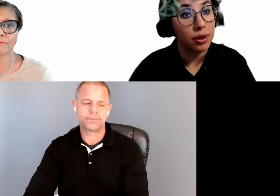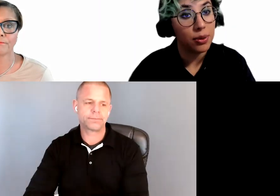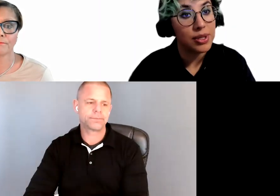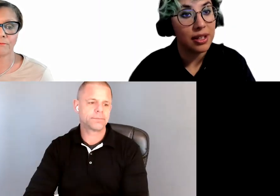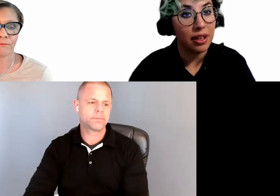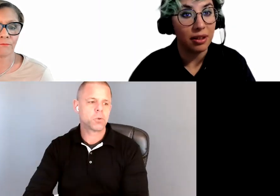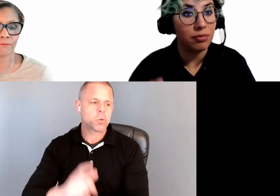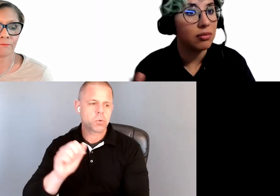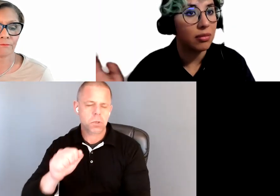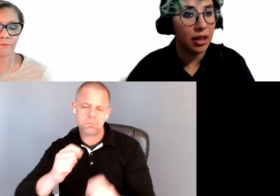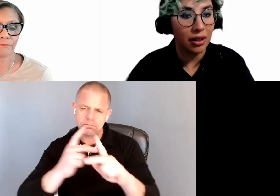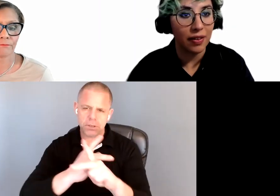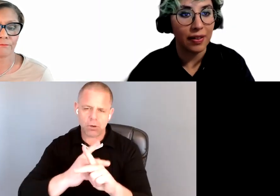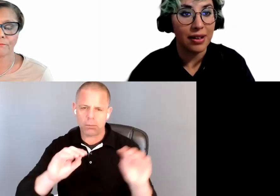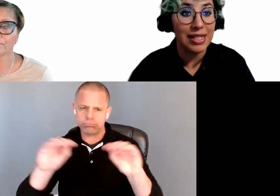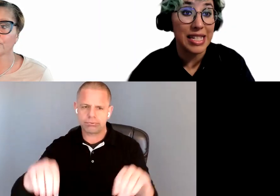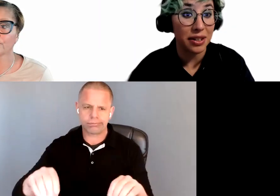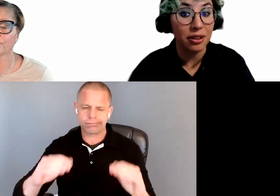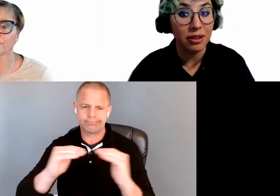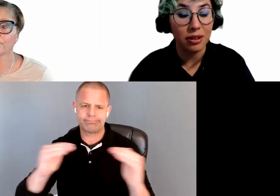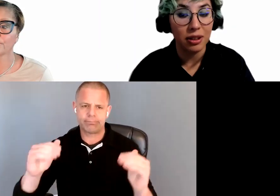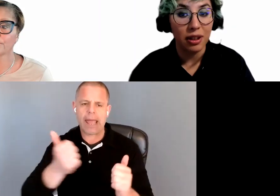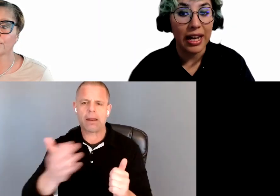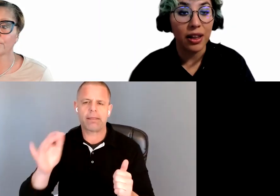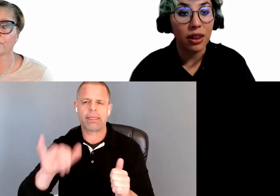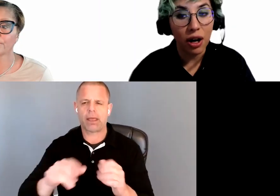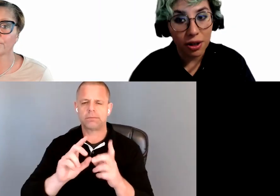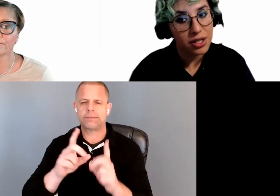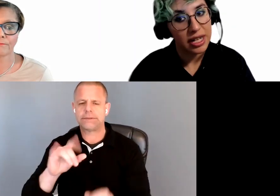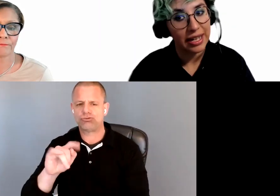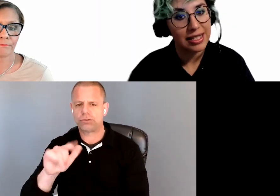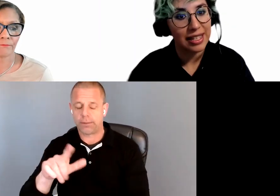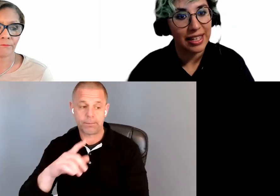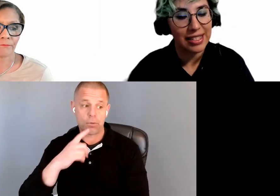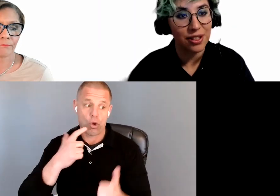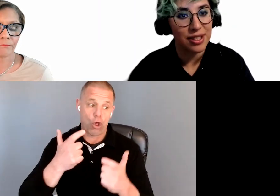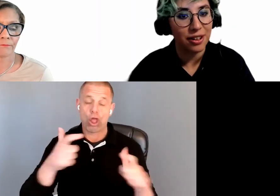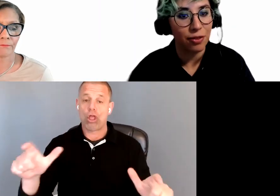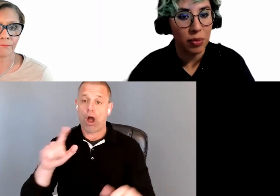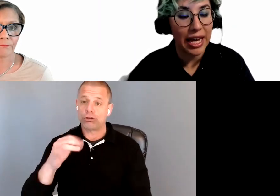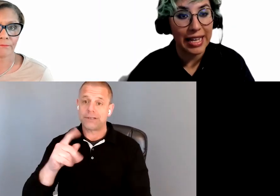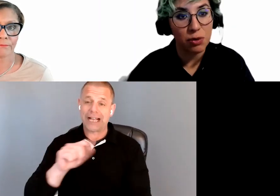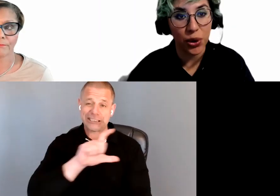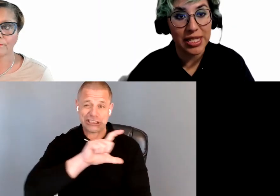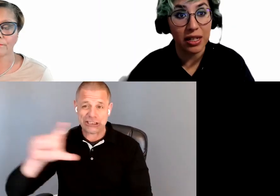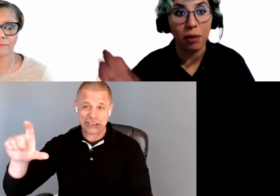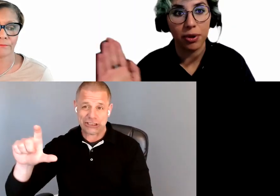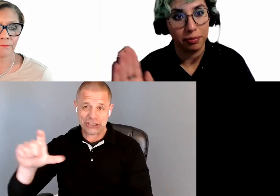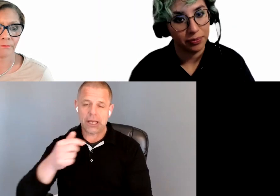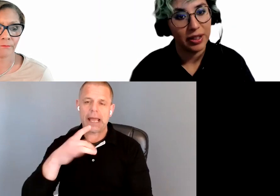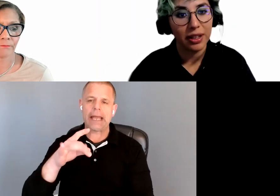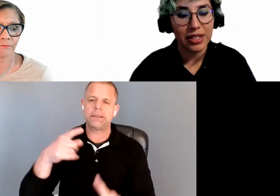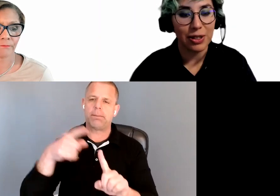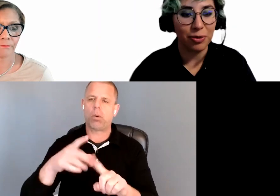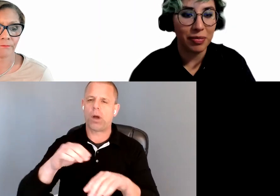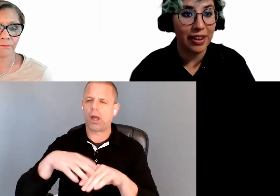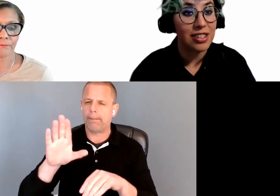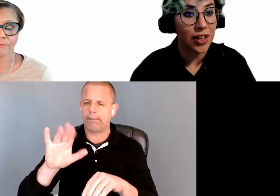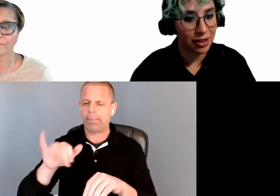A large text is considered from 18 points and up. So that's very